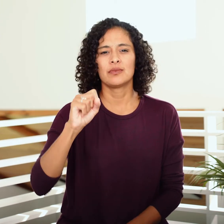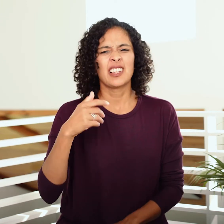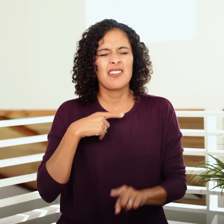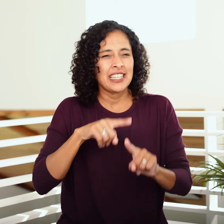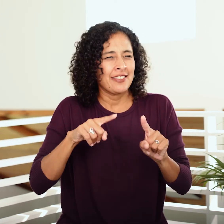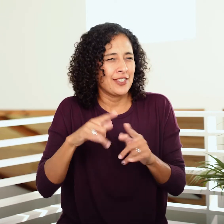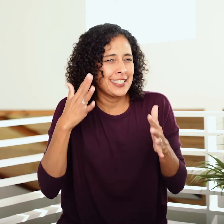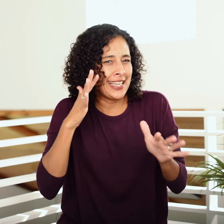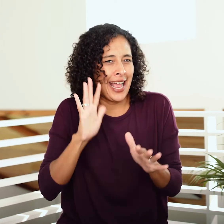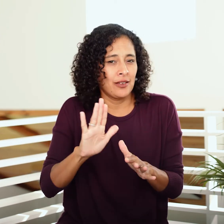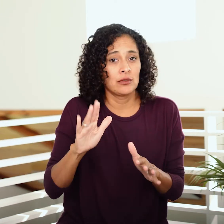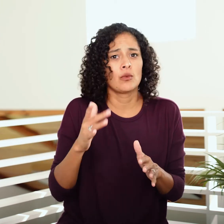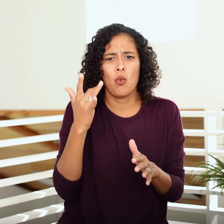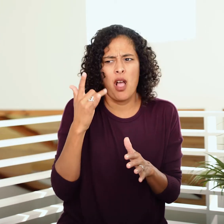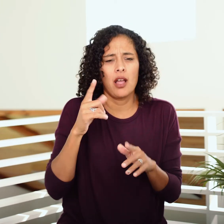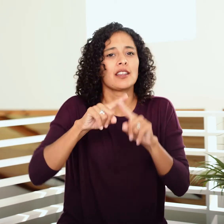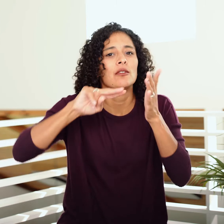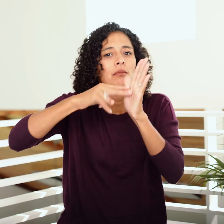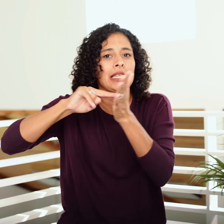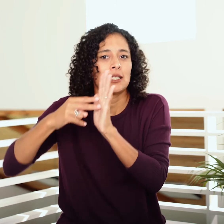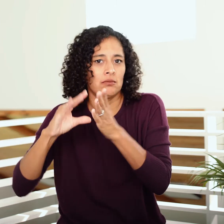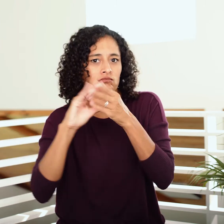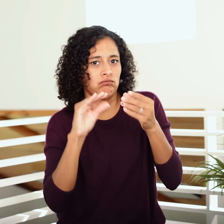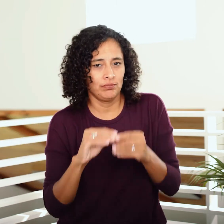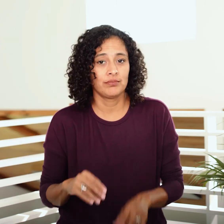series of different ringtones to communicate specific things to people.